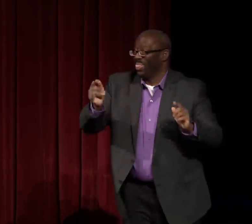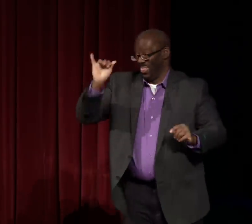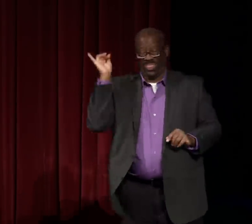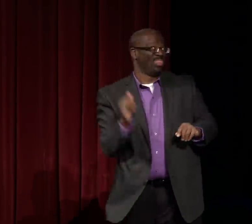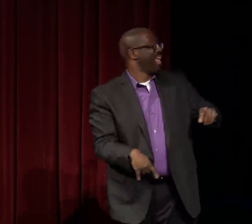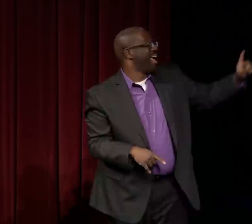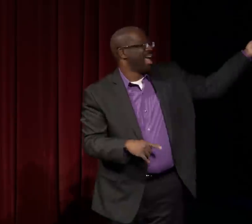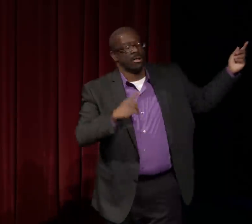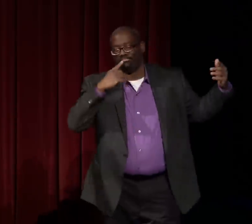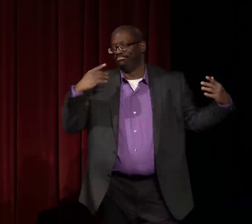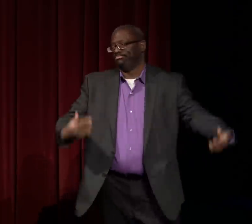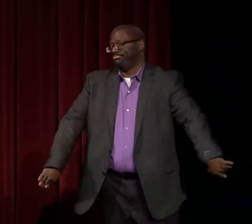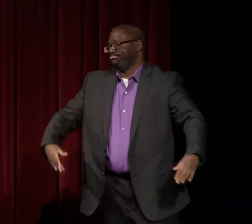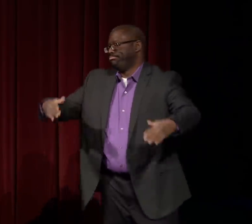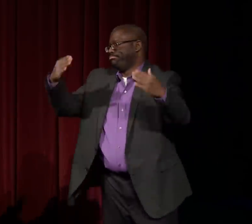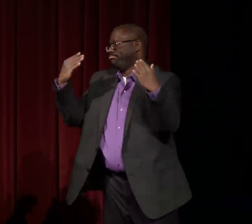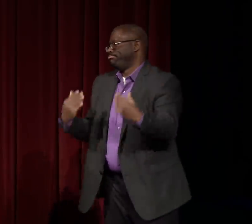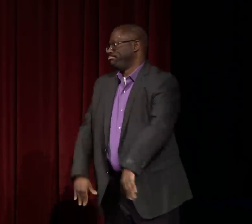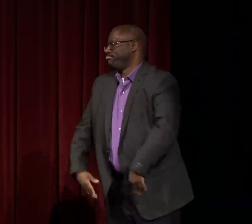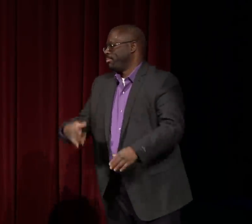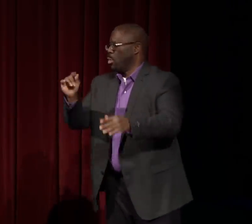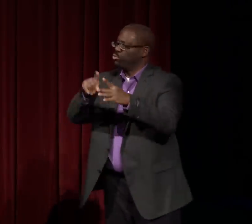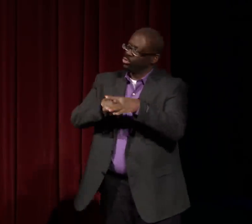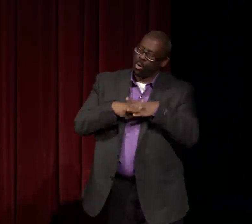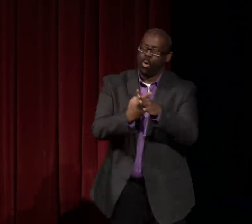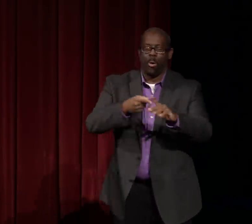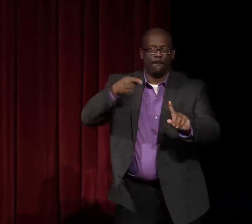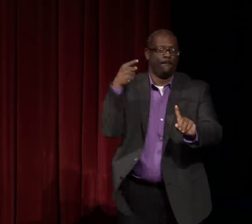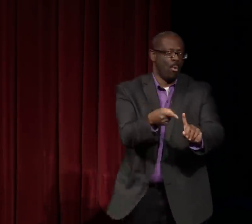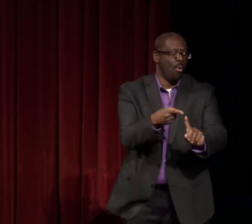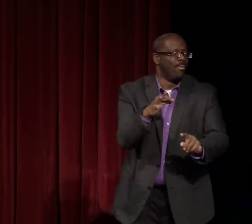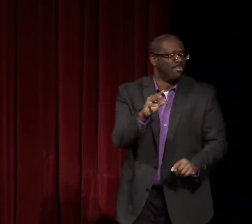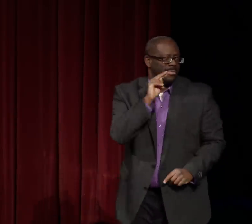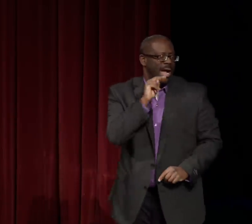but at the background that came along with it.